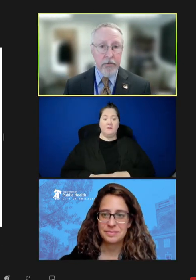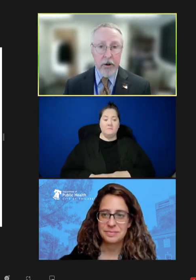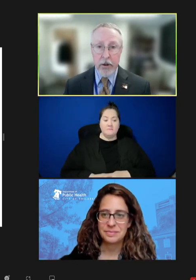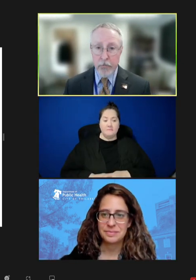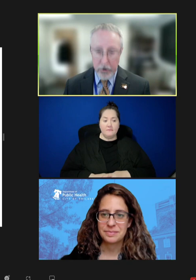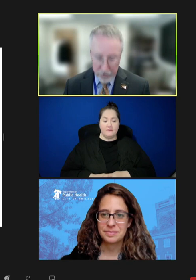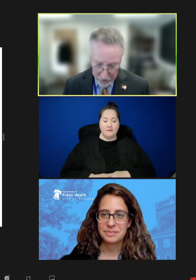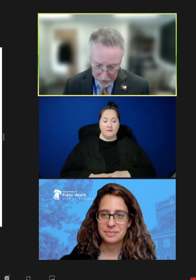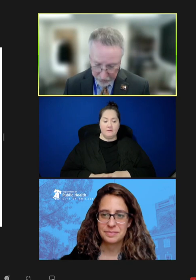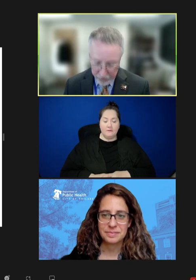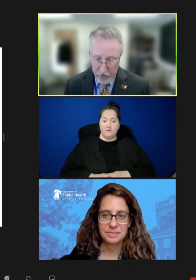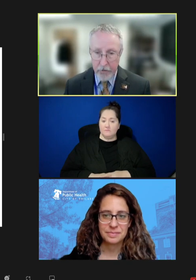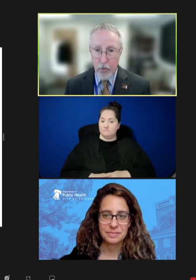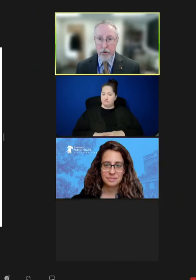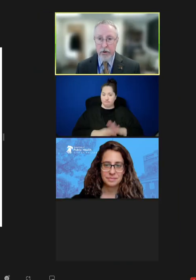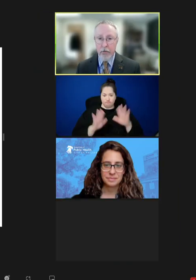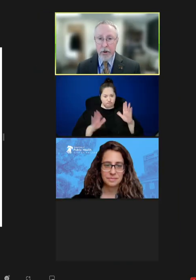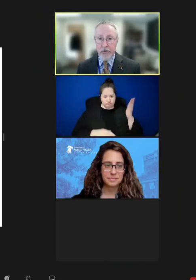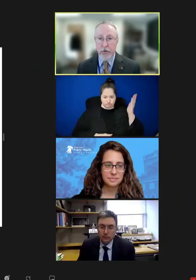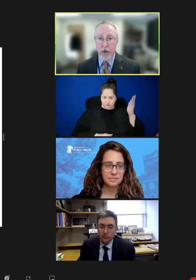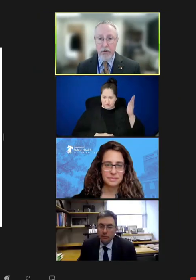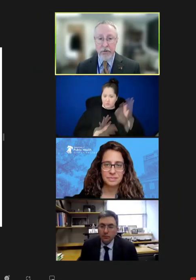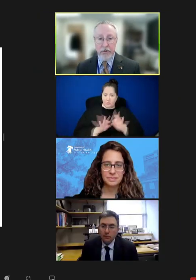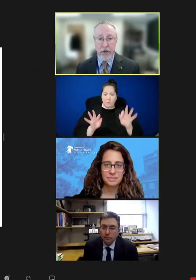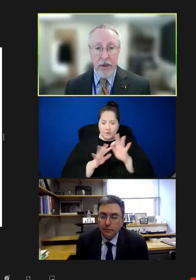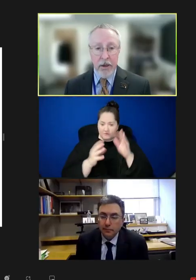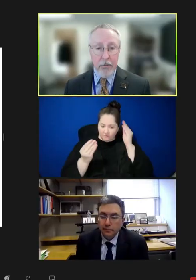very good presentation, very important information for all of us. And I would